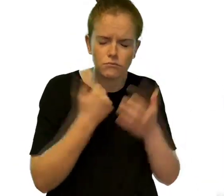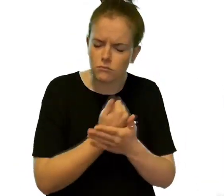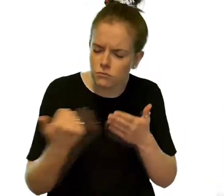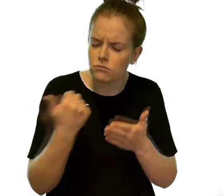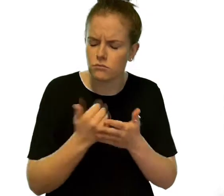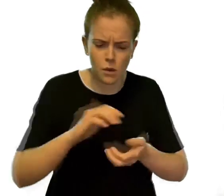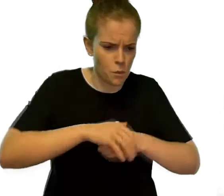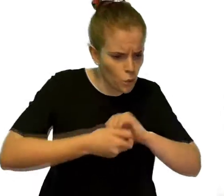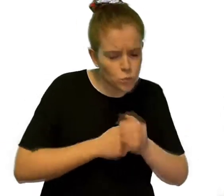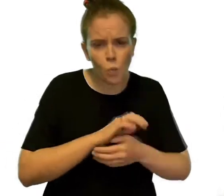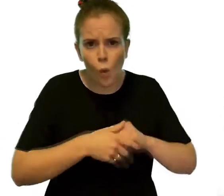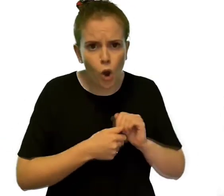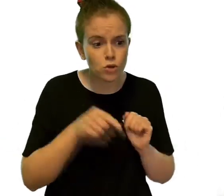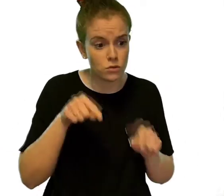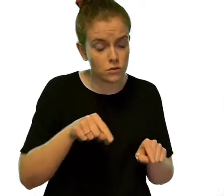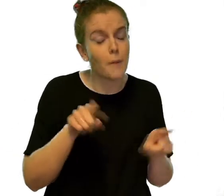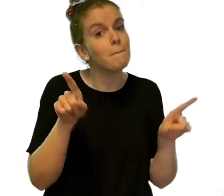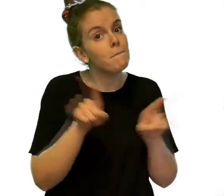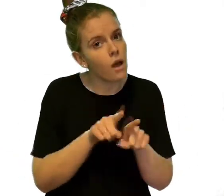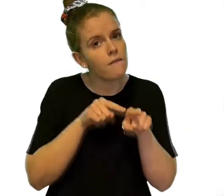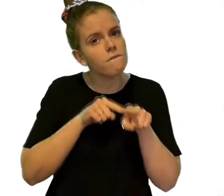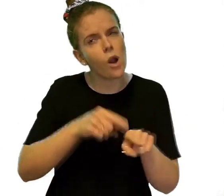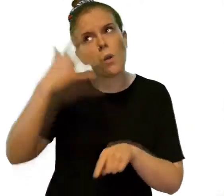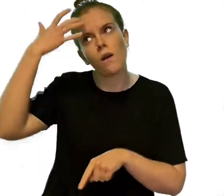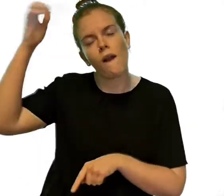and following government guidance.